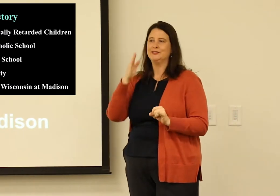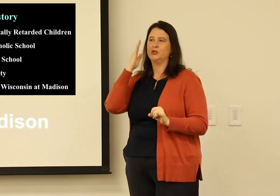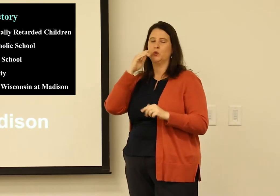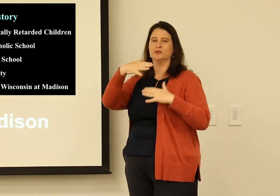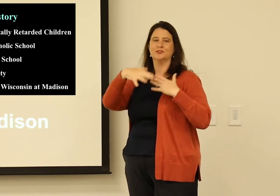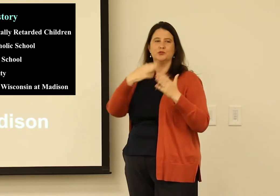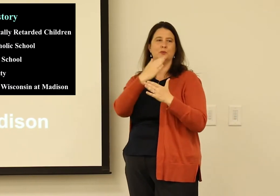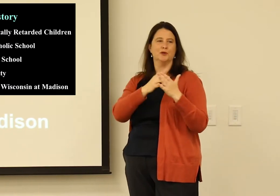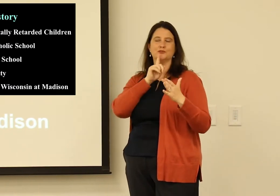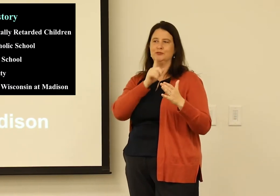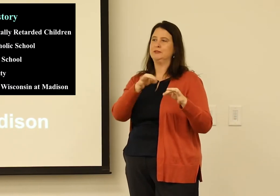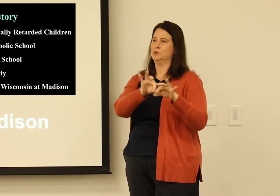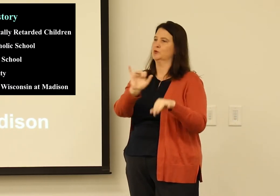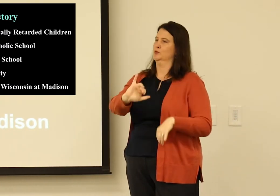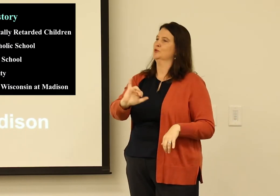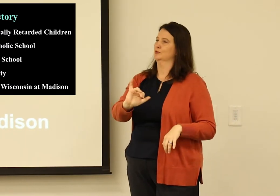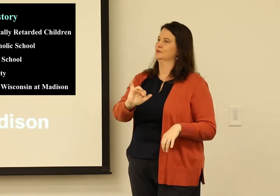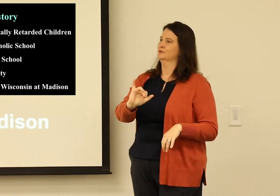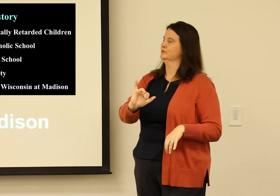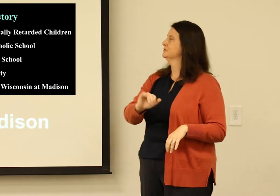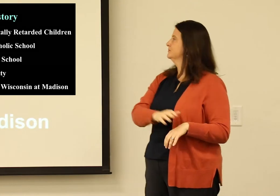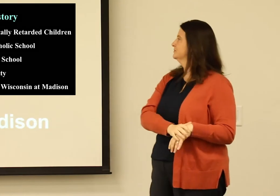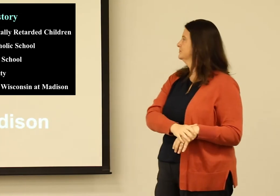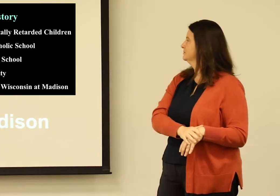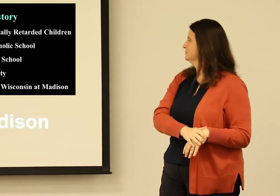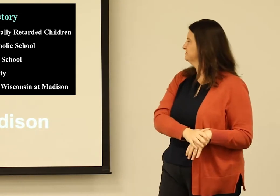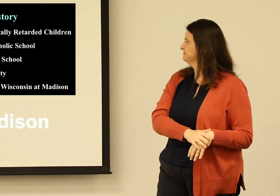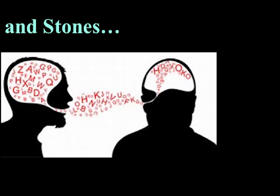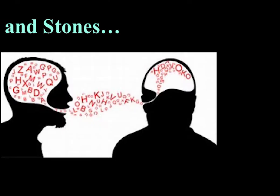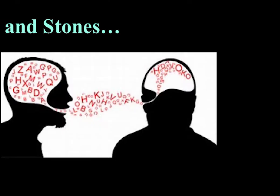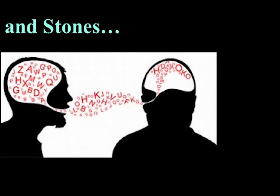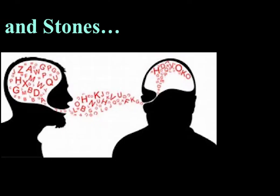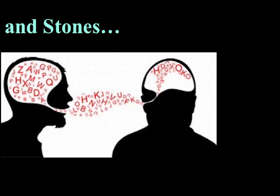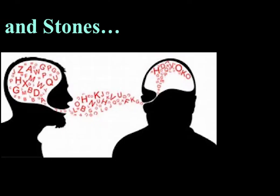the life of a deaf individual, you need to understand that the social aspect is very important as well.